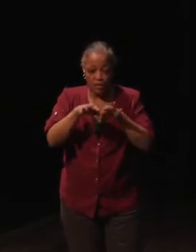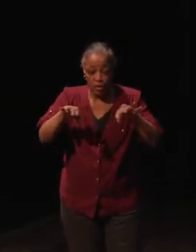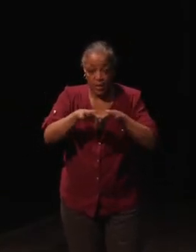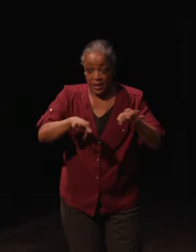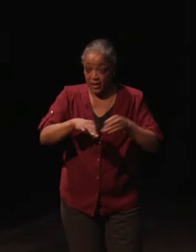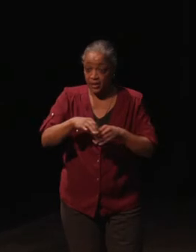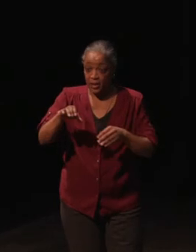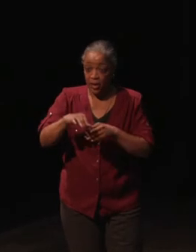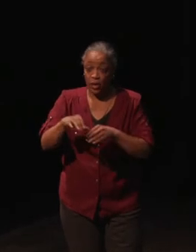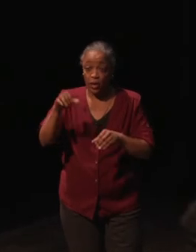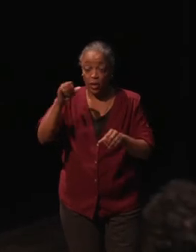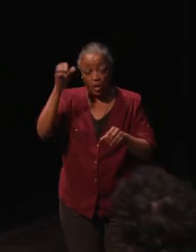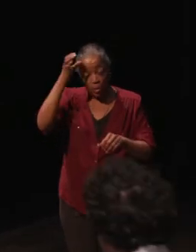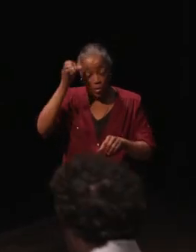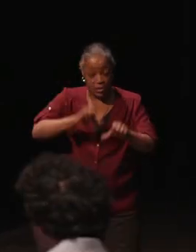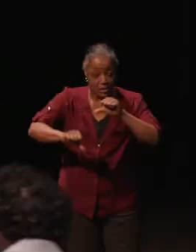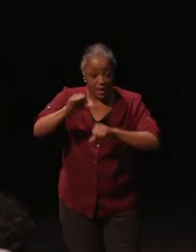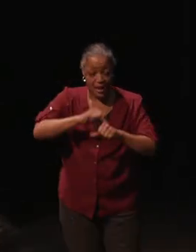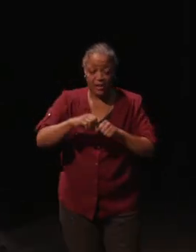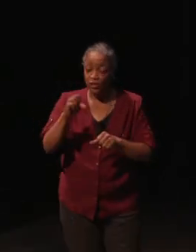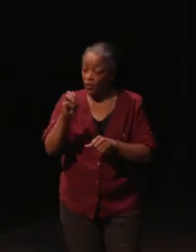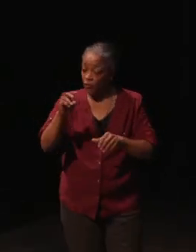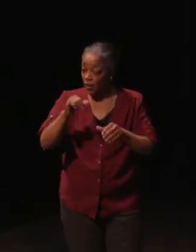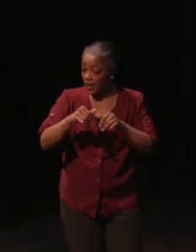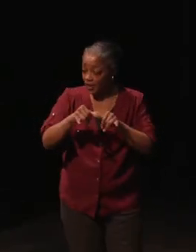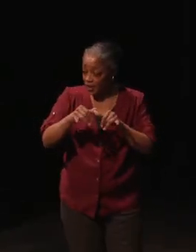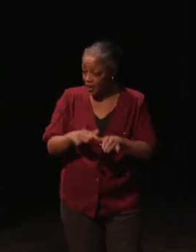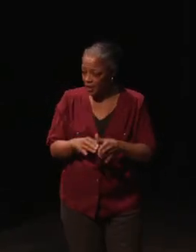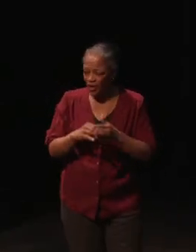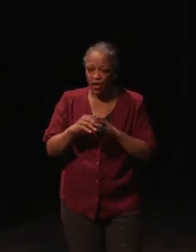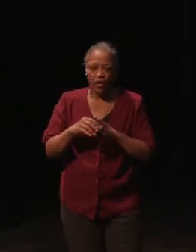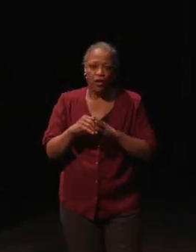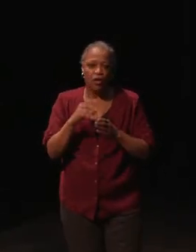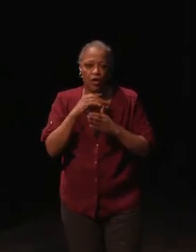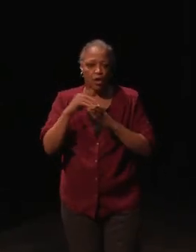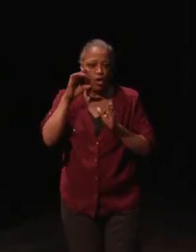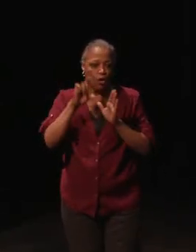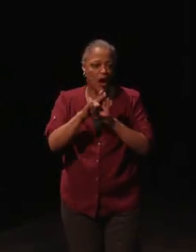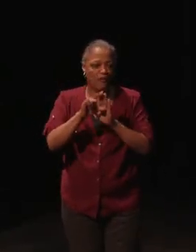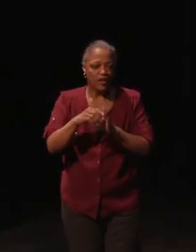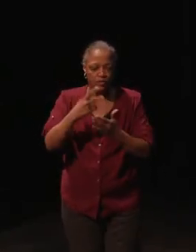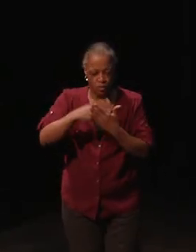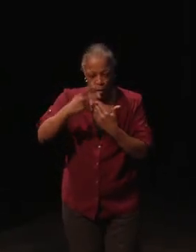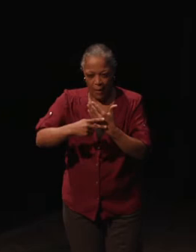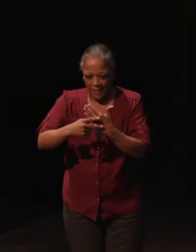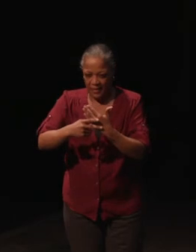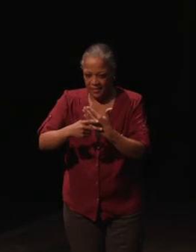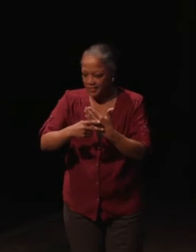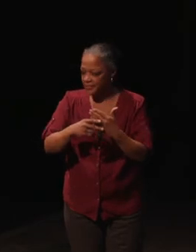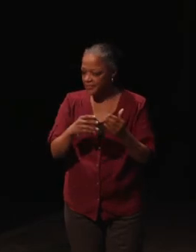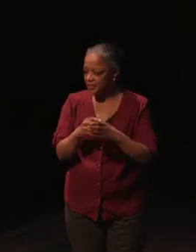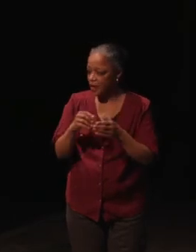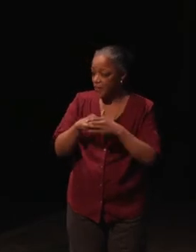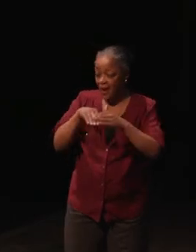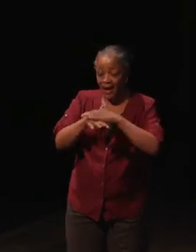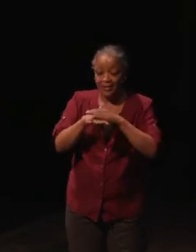Science and Software Engineering. And it's focused on graphics programming for most of my career. I'm also an accessibility advocate